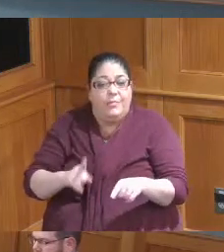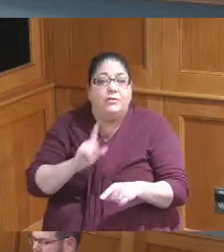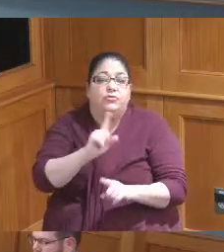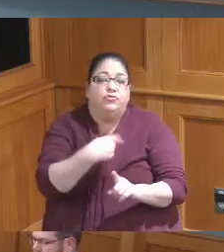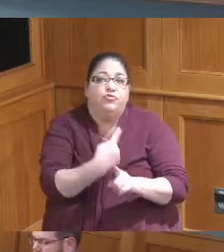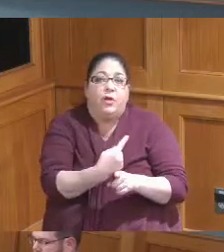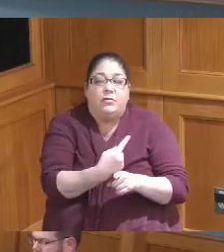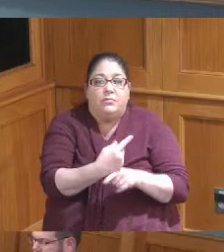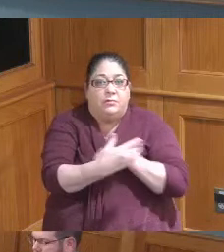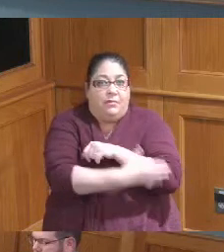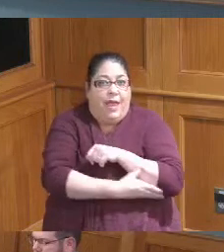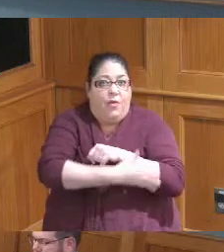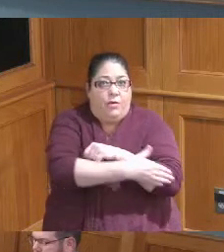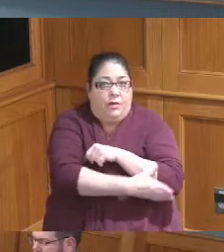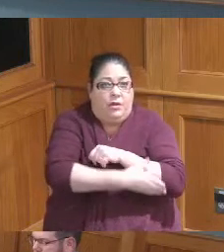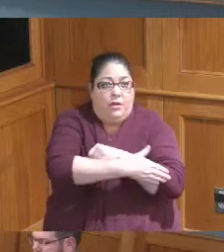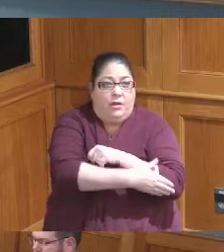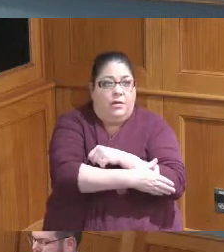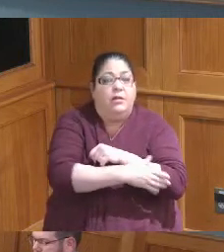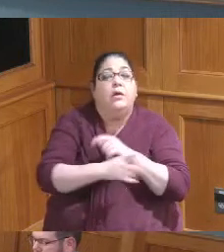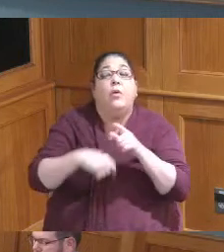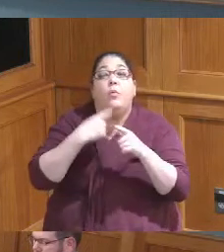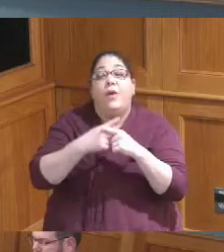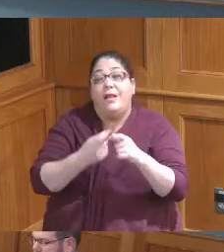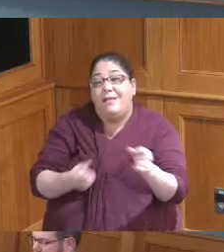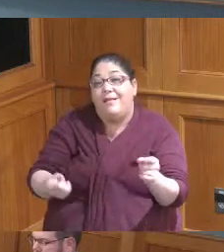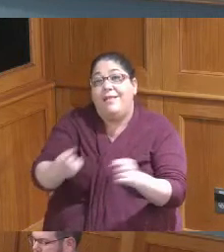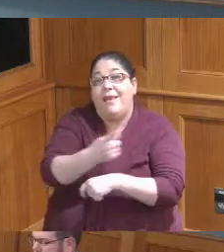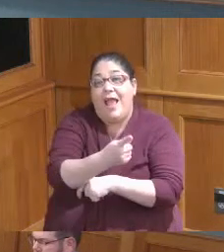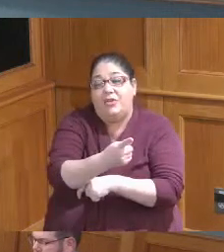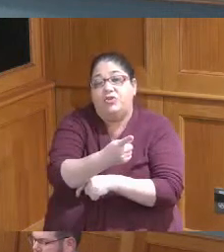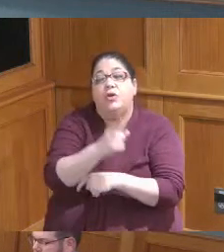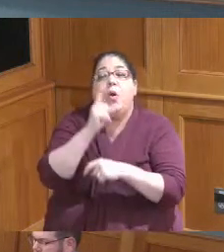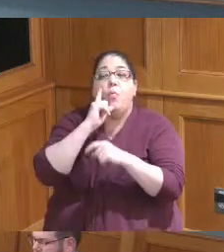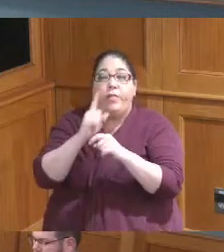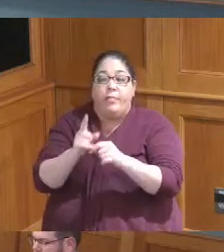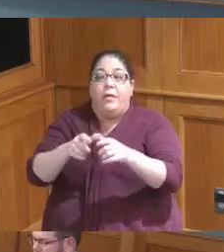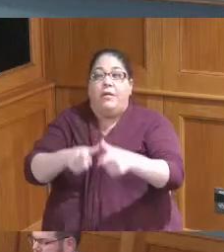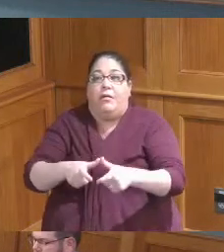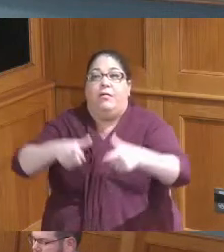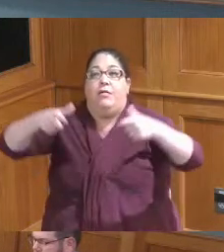when we take this out next year it'll be a broader cooperative agreement that includes the city